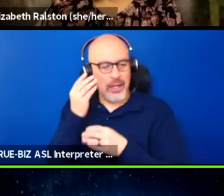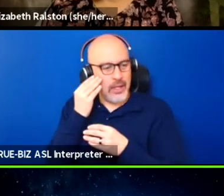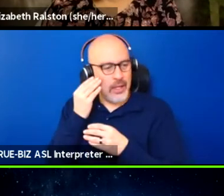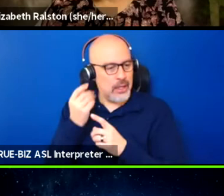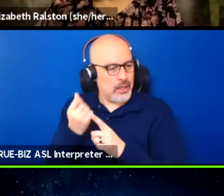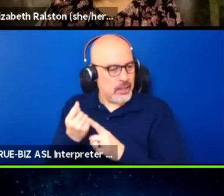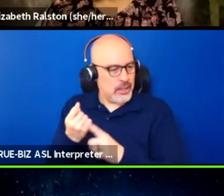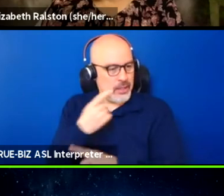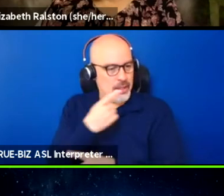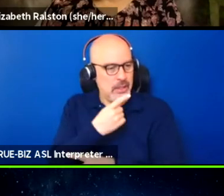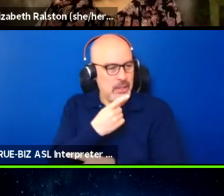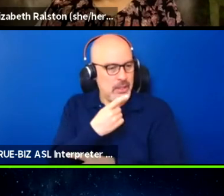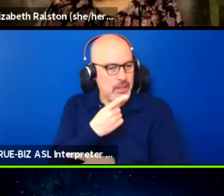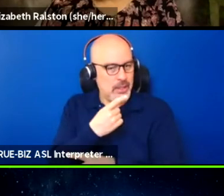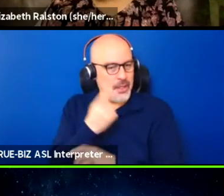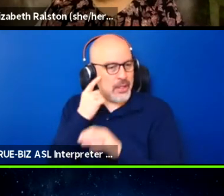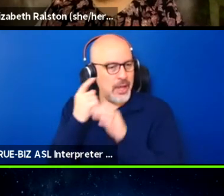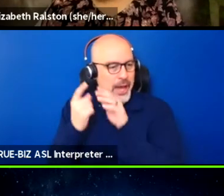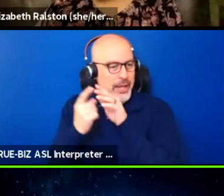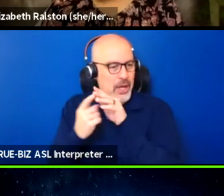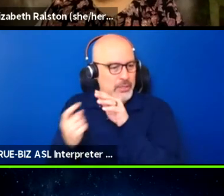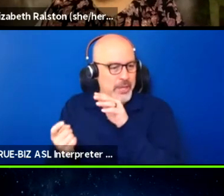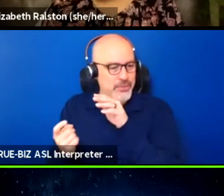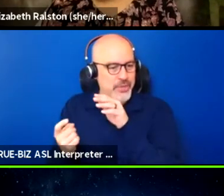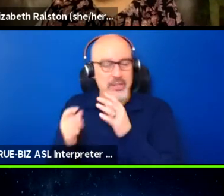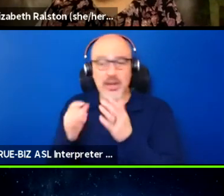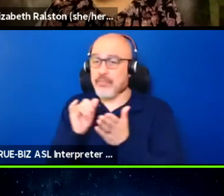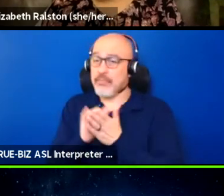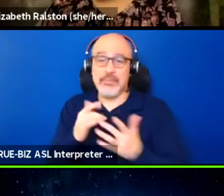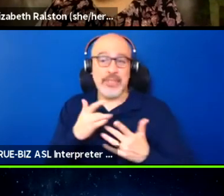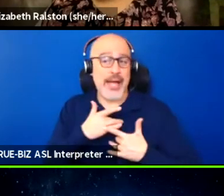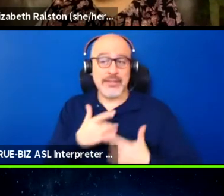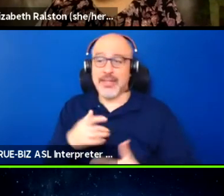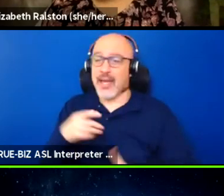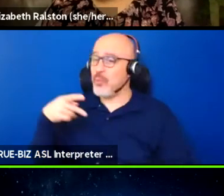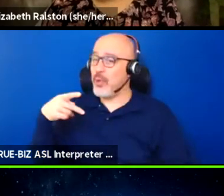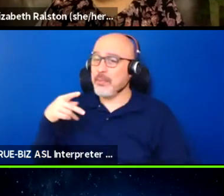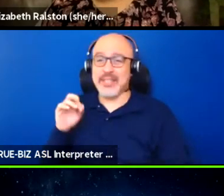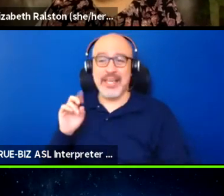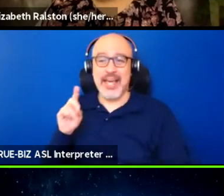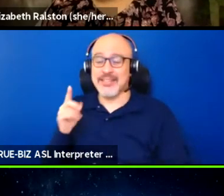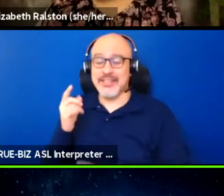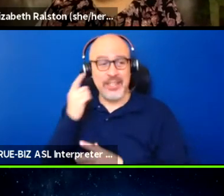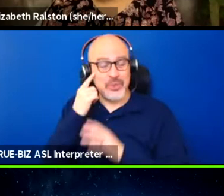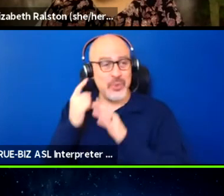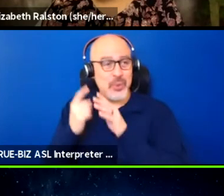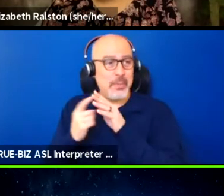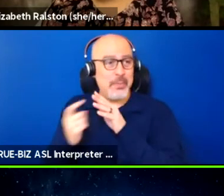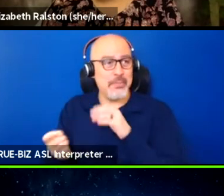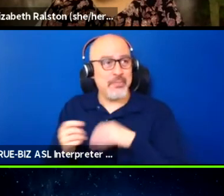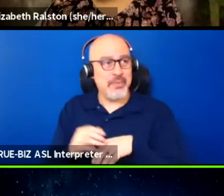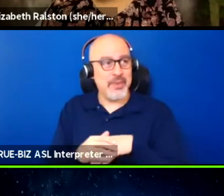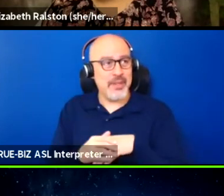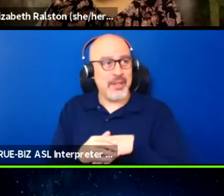something that happens with PTSD, I think what I was really speaking to more so was that